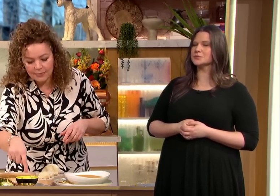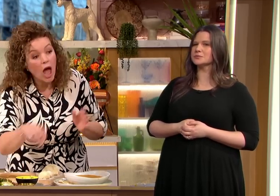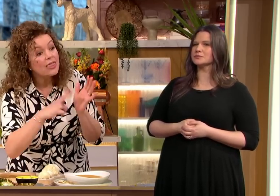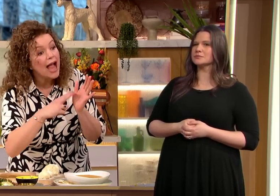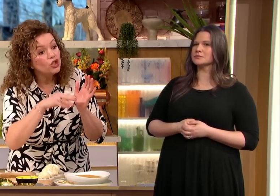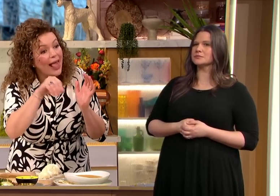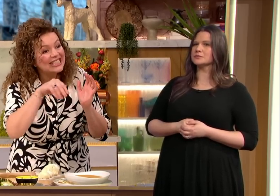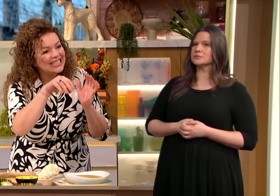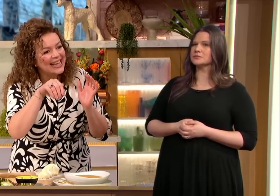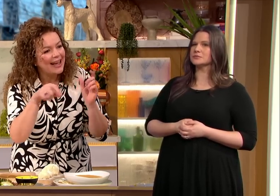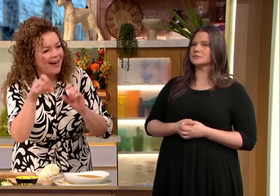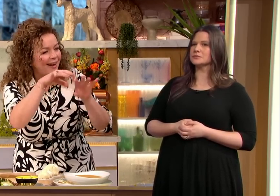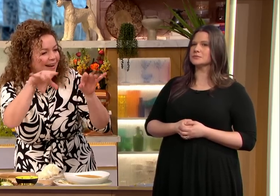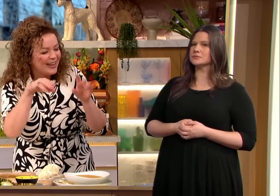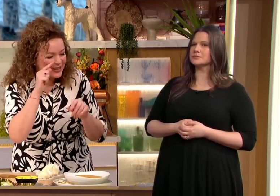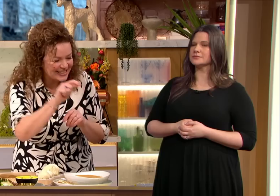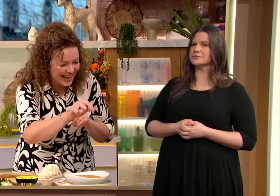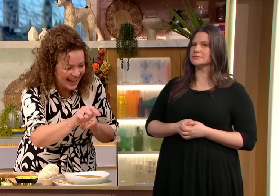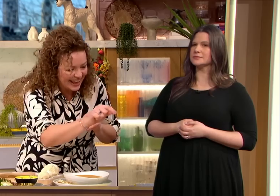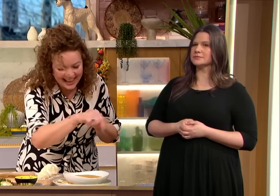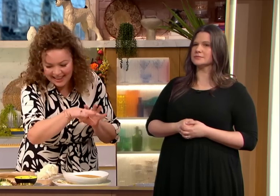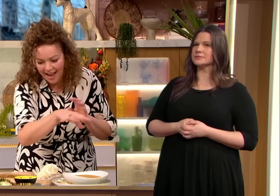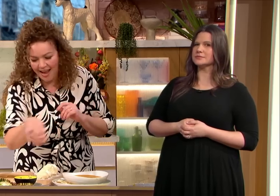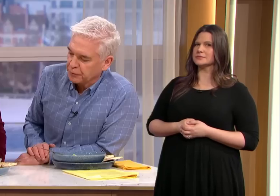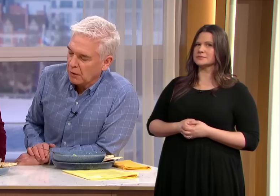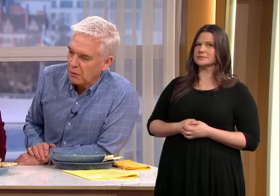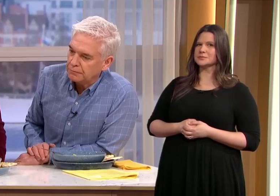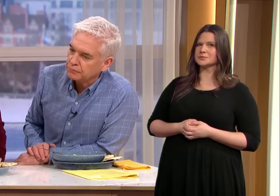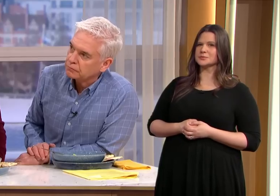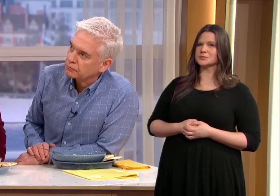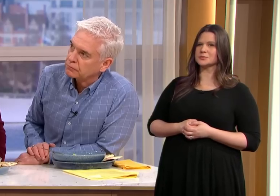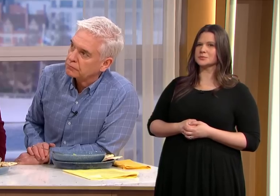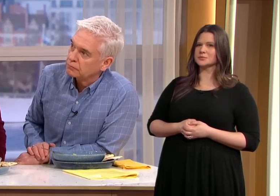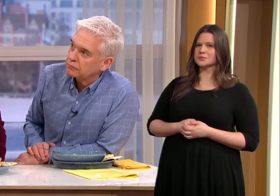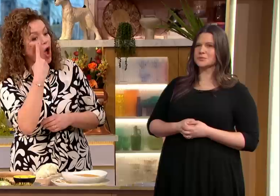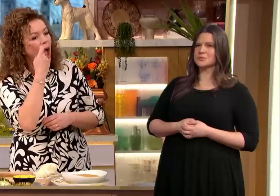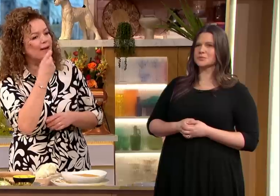it helps you be nice and filling also we've got Nigella seeds dressing on the top I put spring